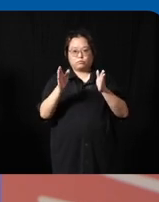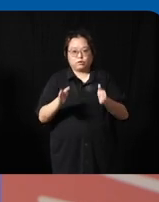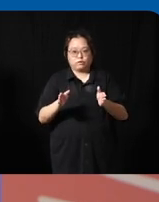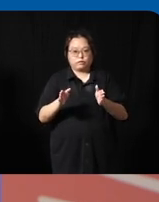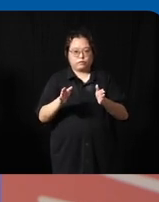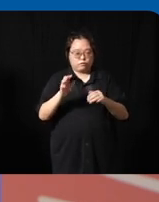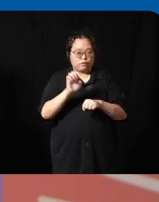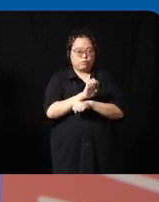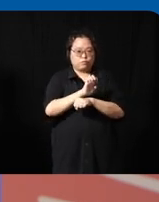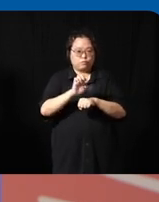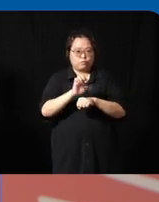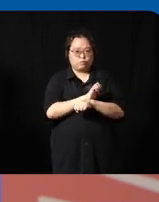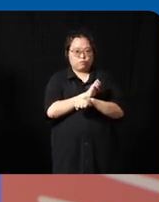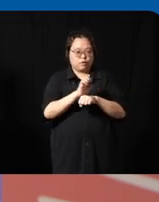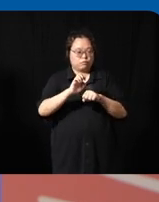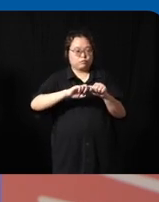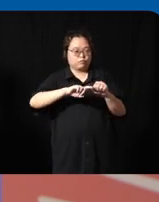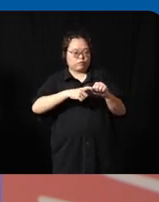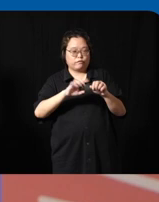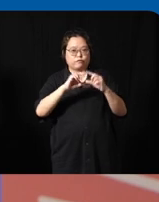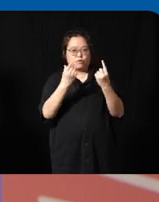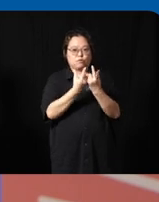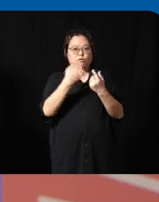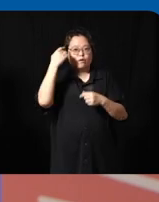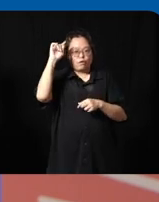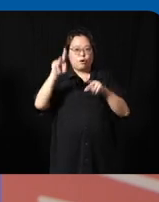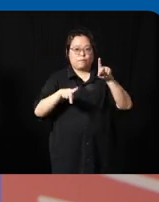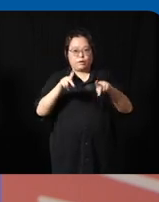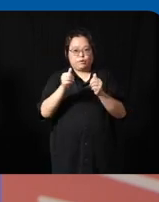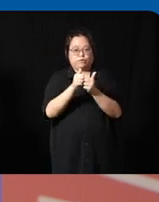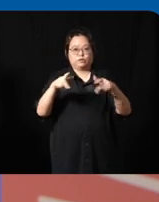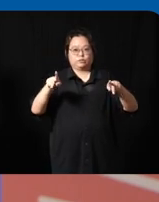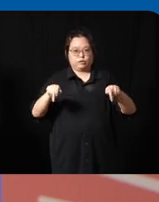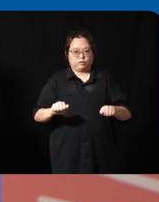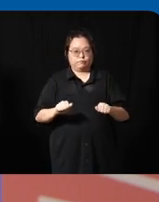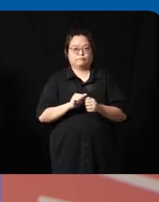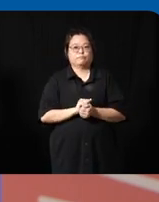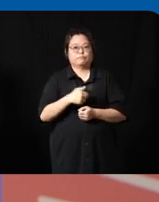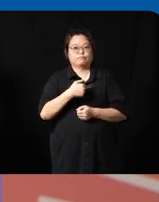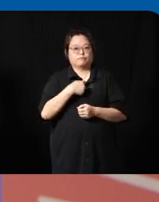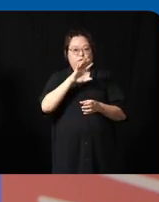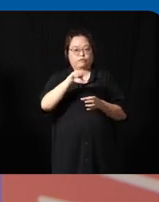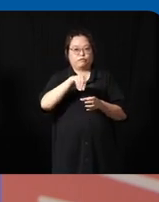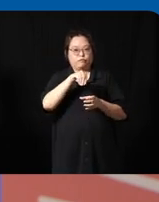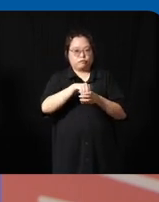Resource Group in unil for persons with disabili uh I'm also an inclusive Champion with SG enable